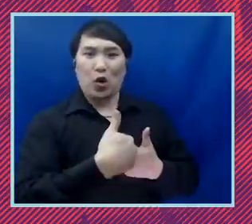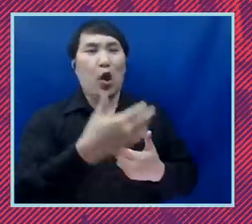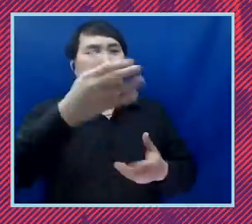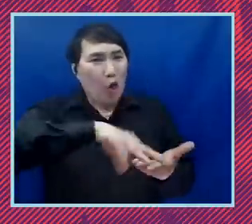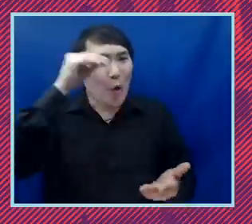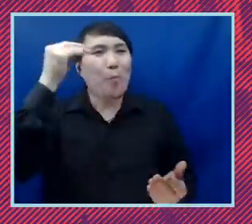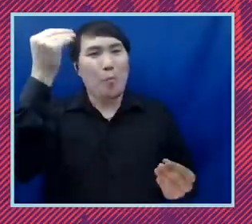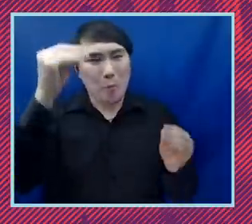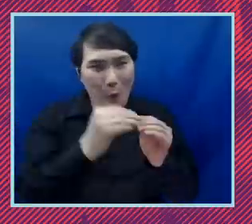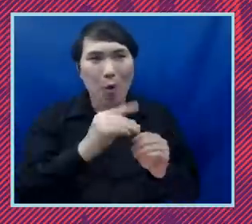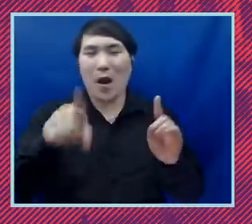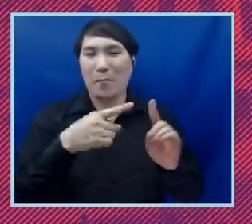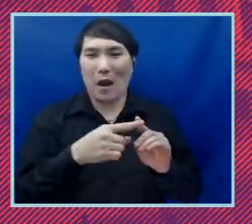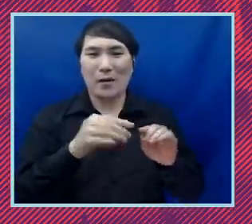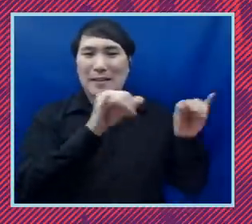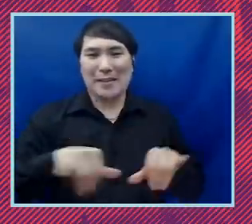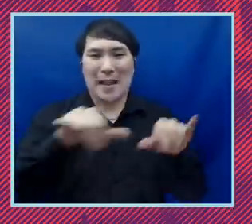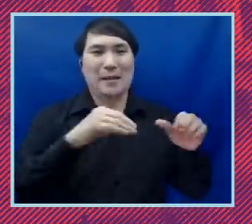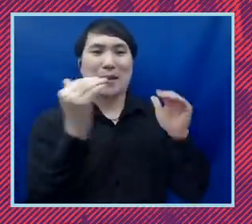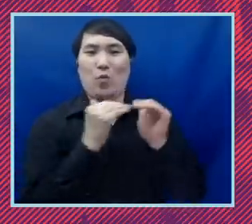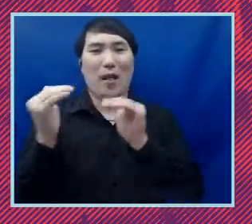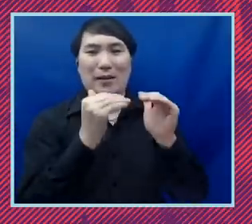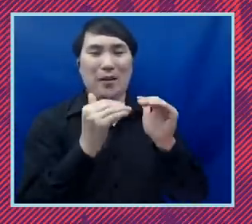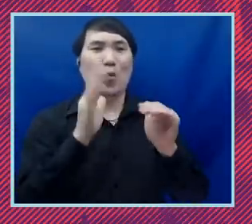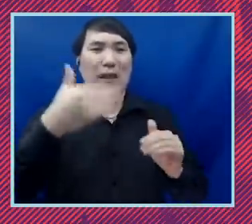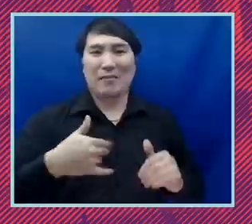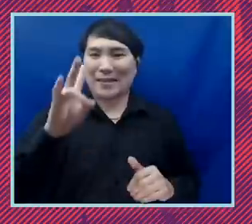going to have seven sessions and in the first session we're going to go over what systemic